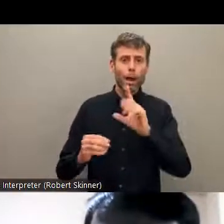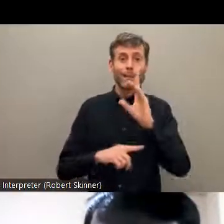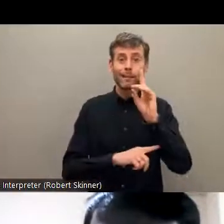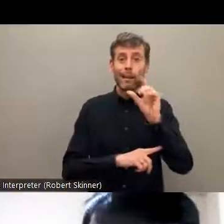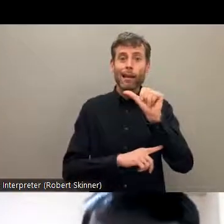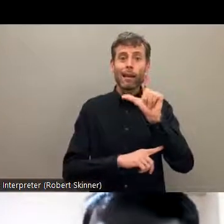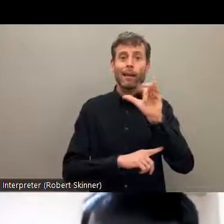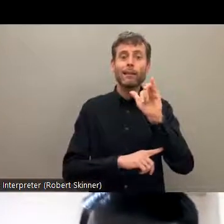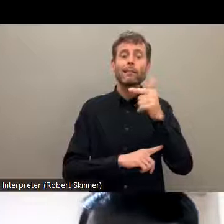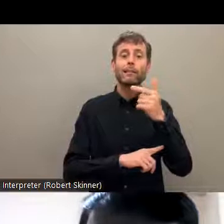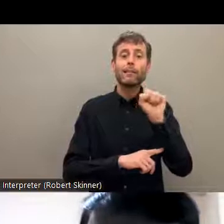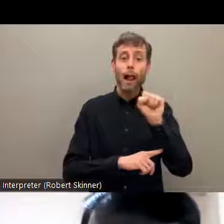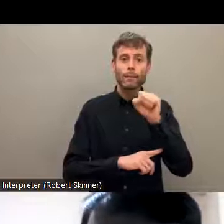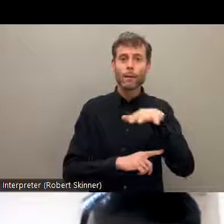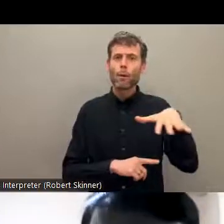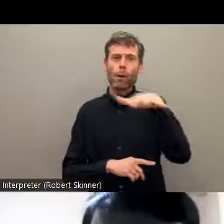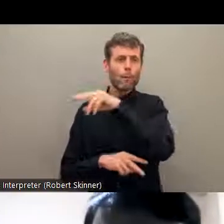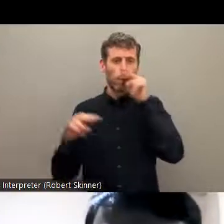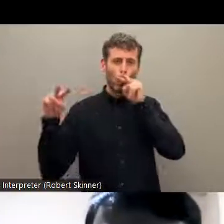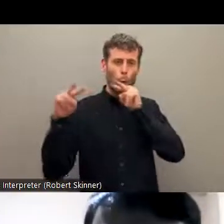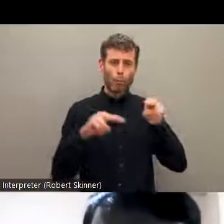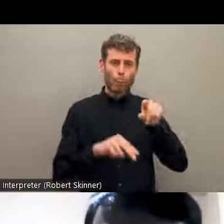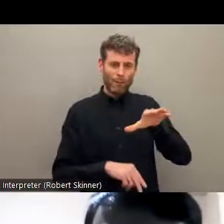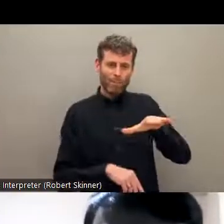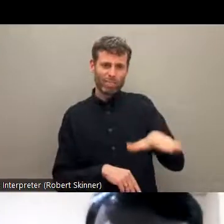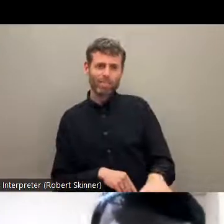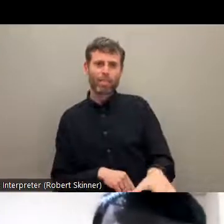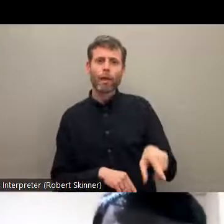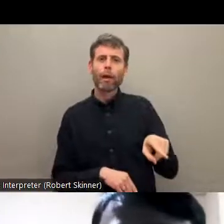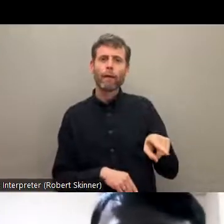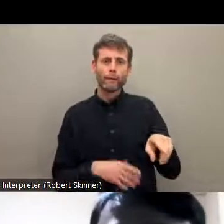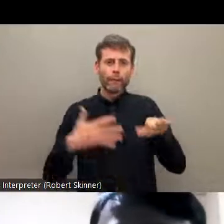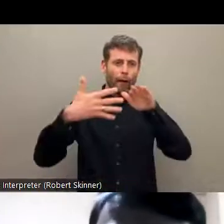the dignified life or the standard of life they are leading.